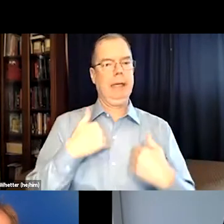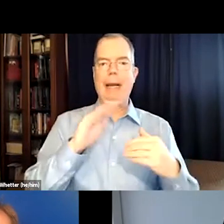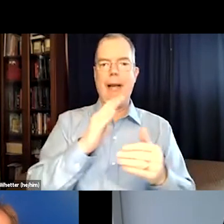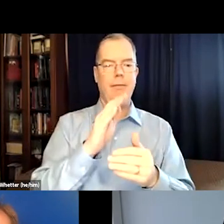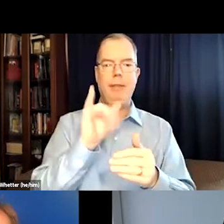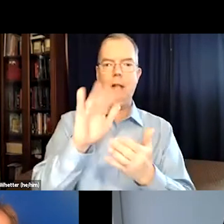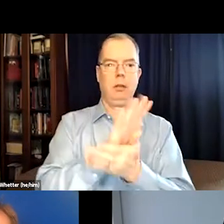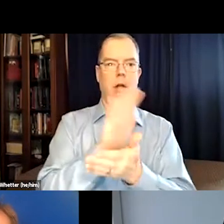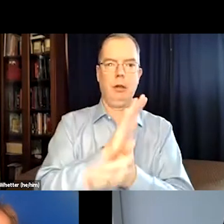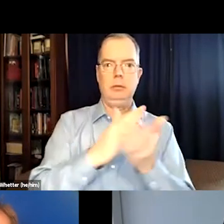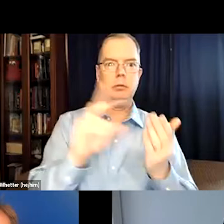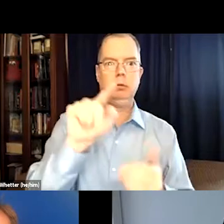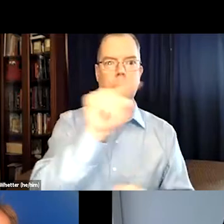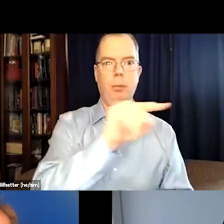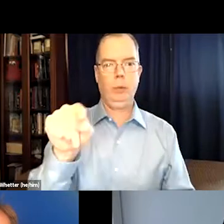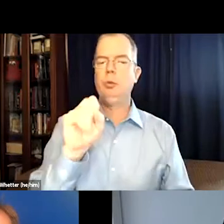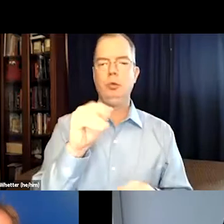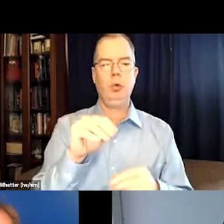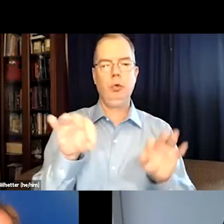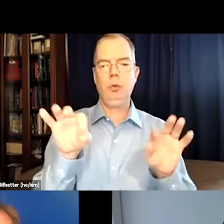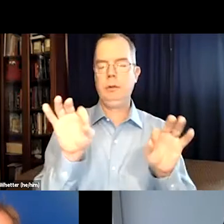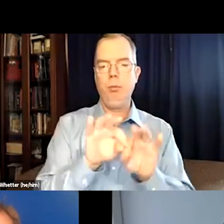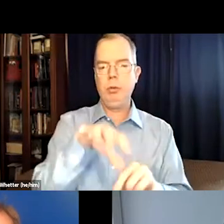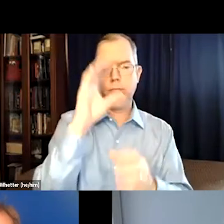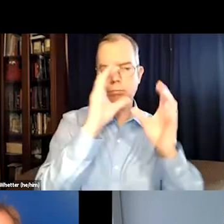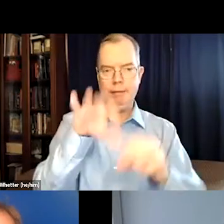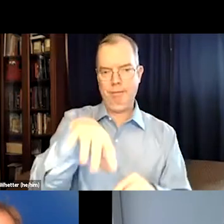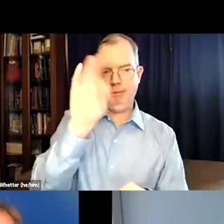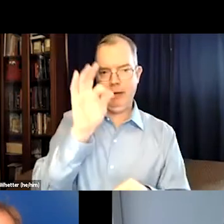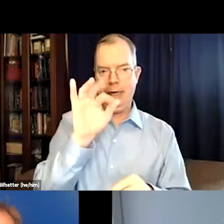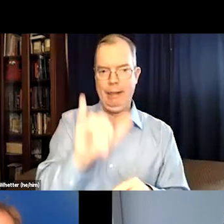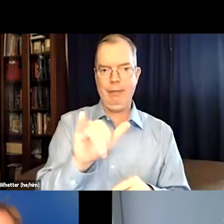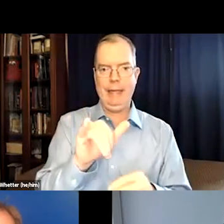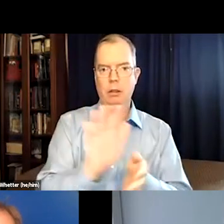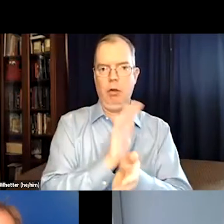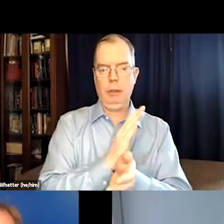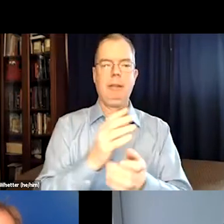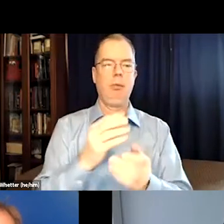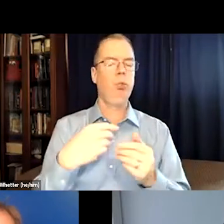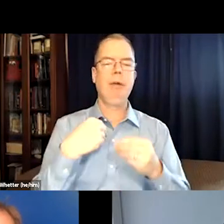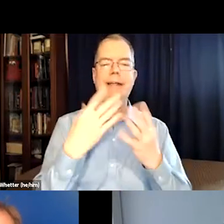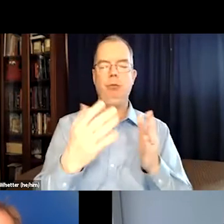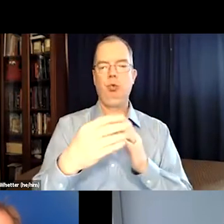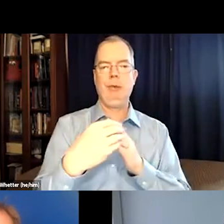because every country tends to have that documented somewhere. So it's important to do your investigative